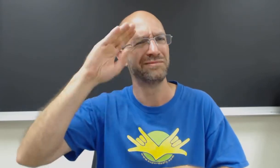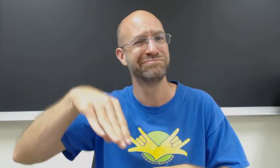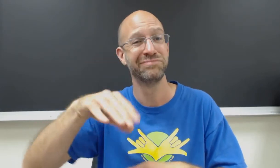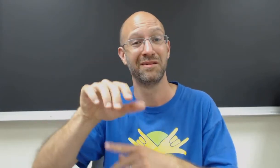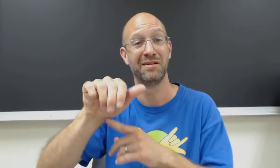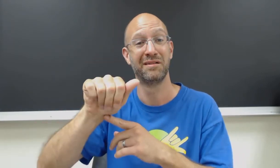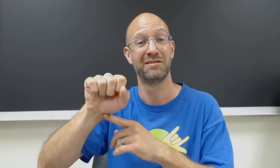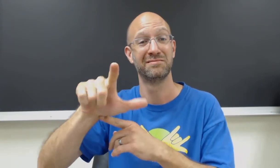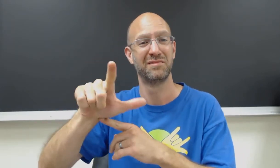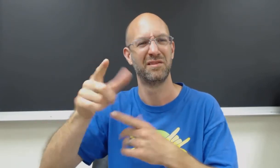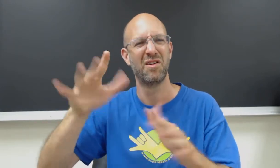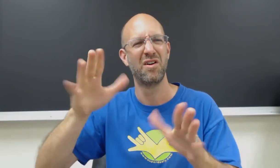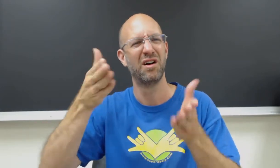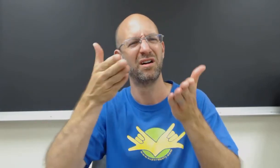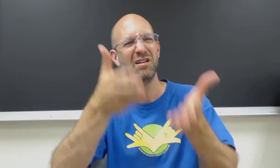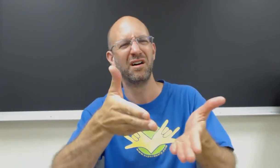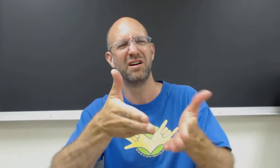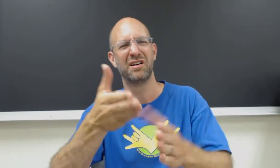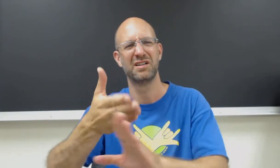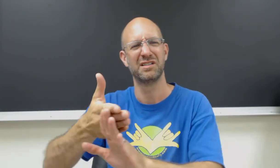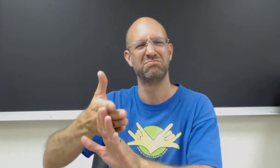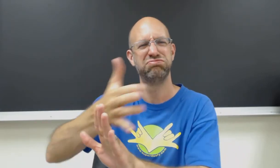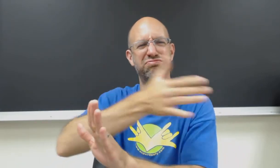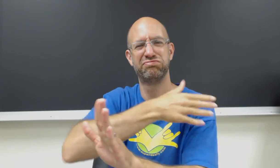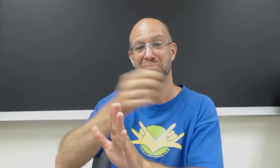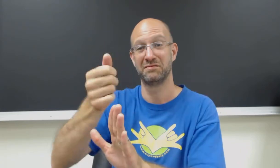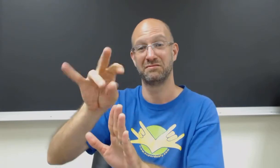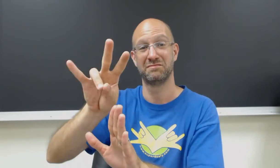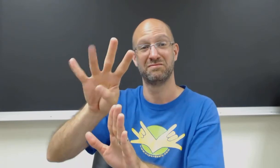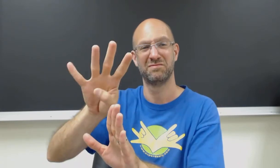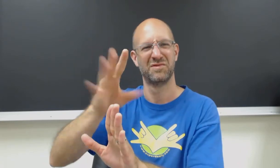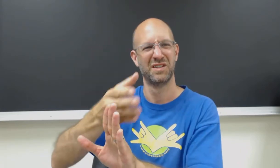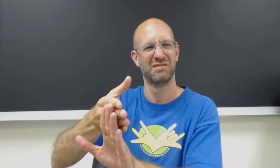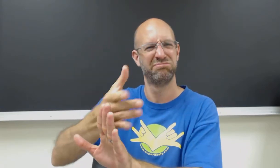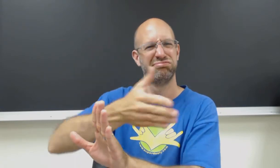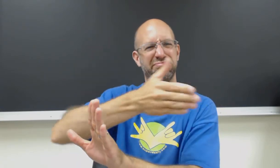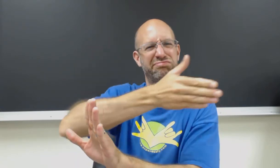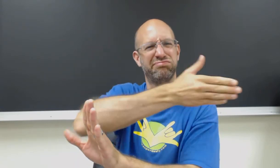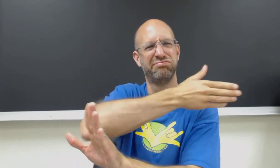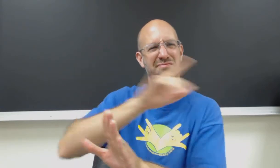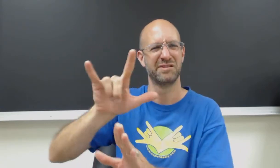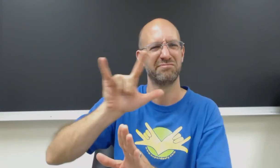As we all know, it already existed in ASL long before 1974.